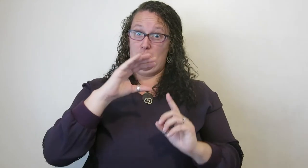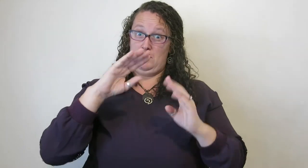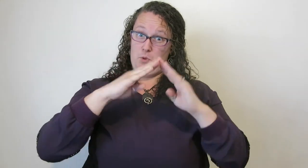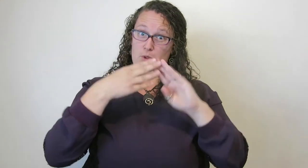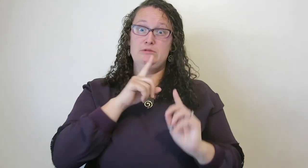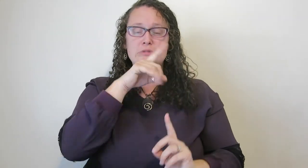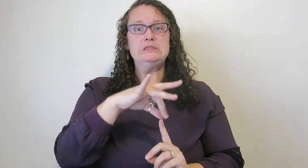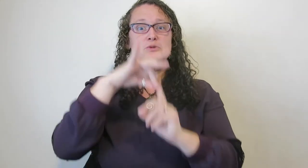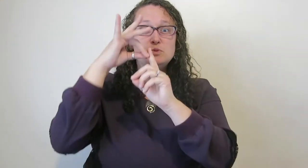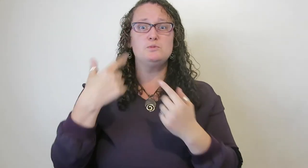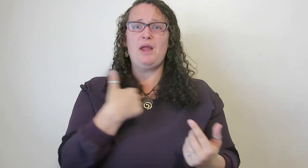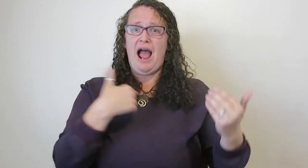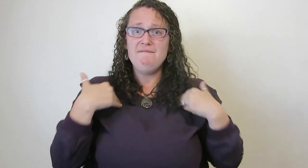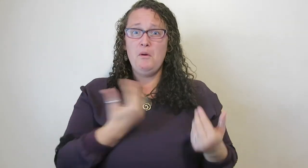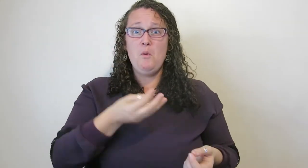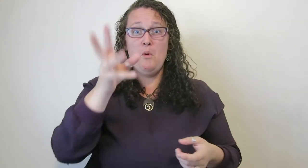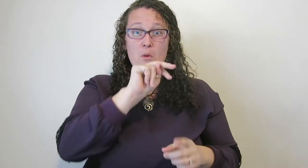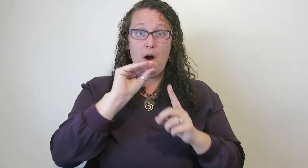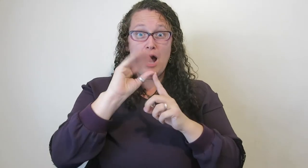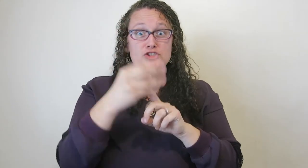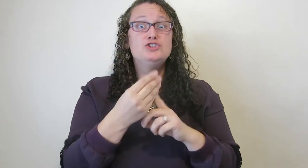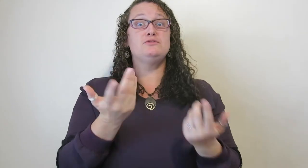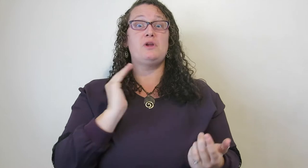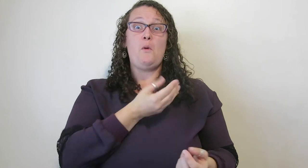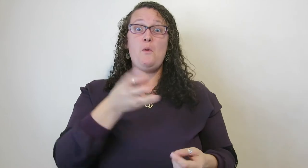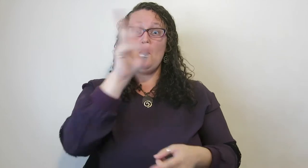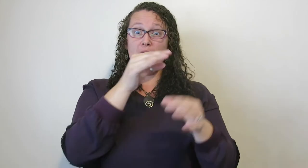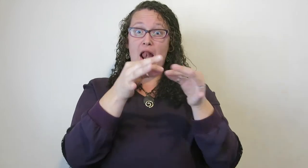Our Deaf community is unique as we have our own culture and our own language.